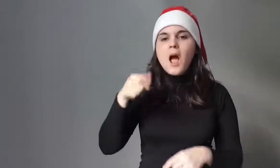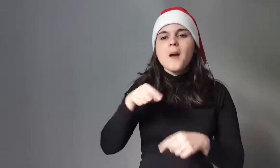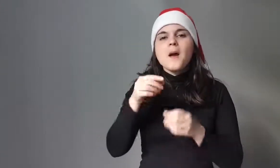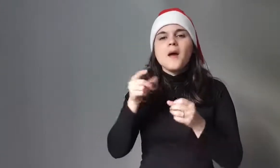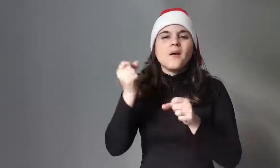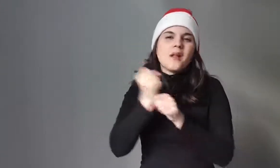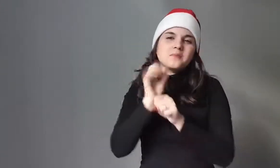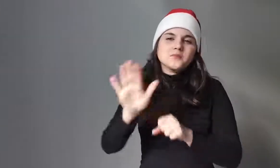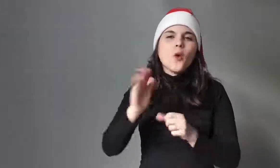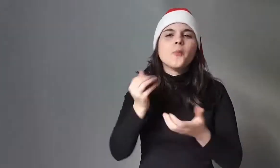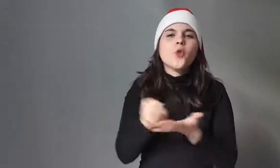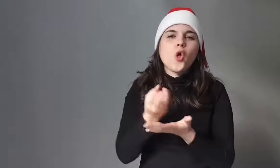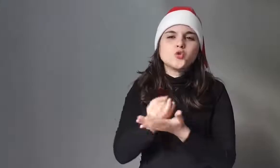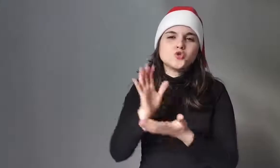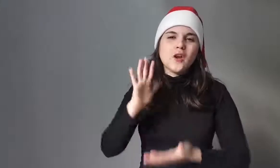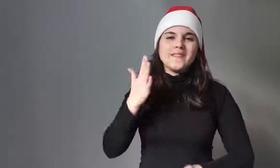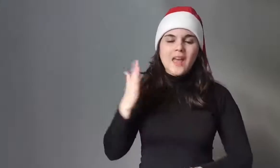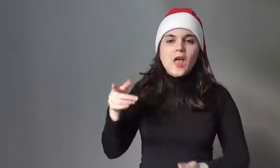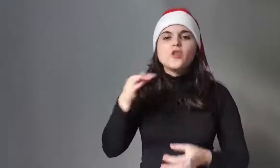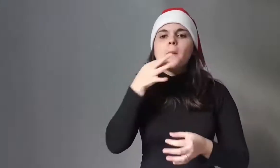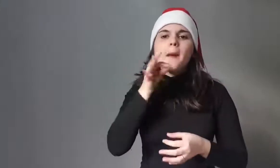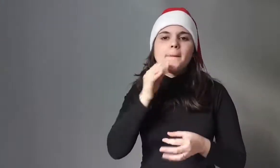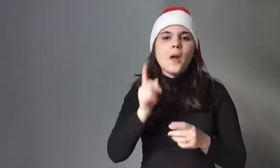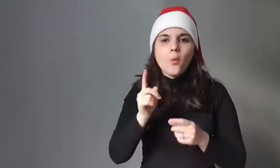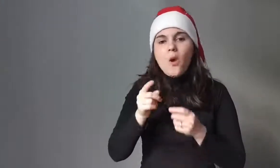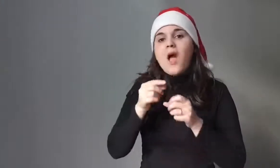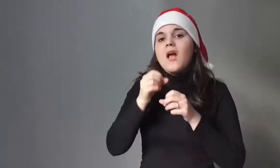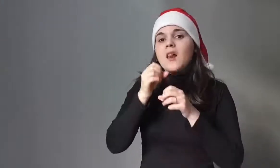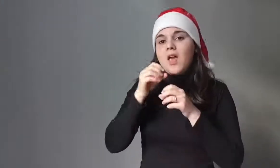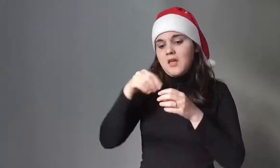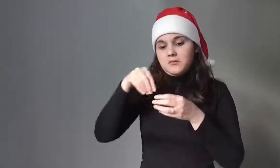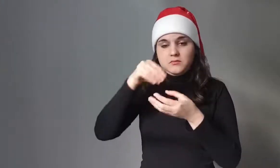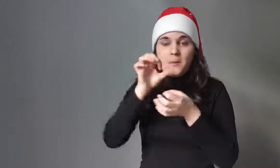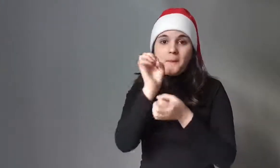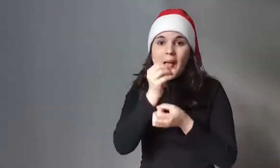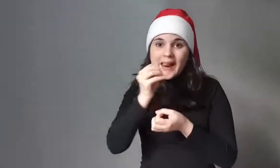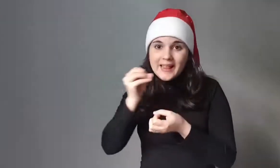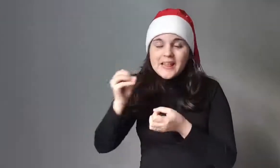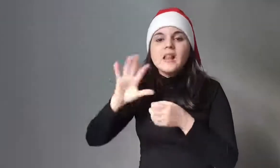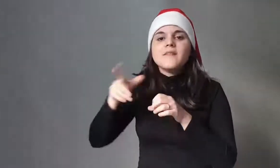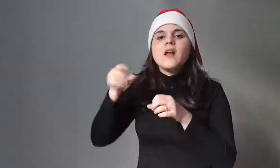Since balls were produced in glass processing,